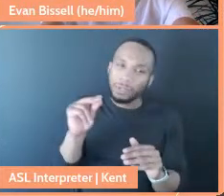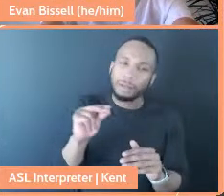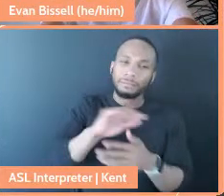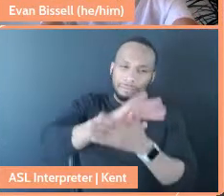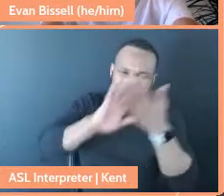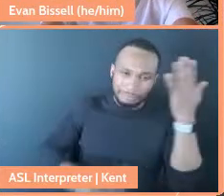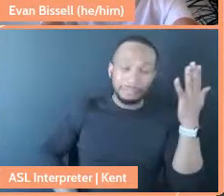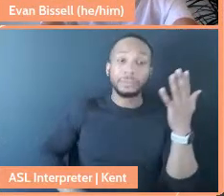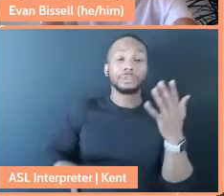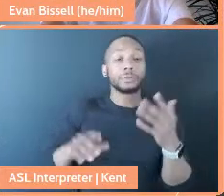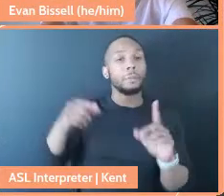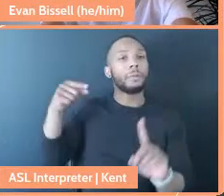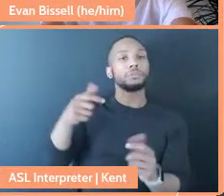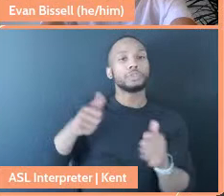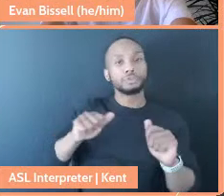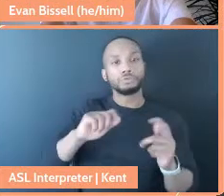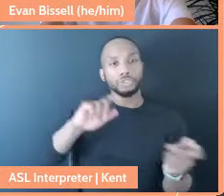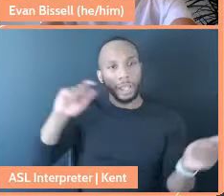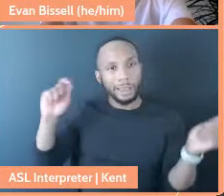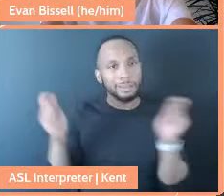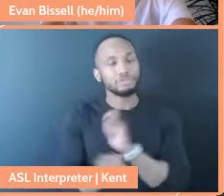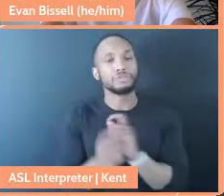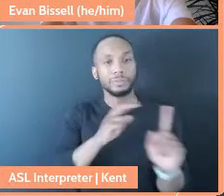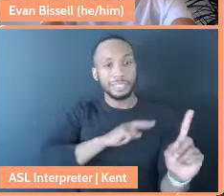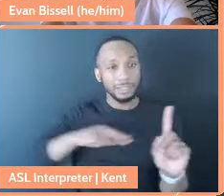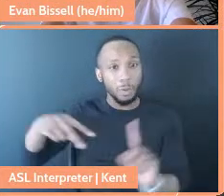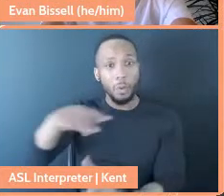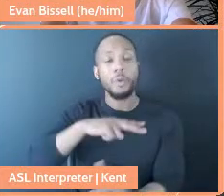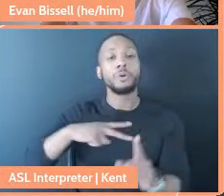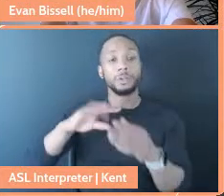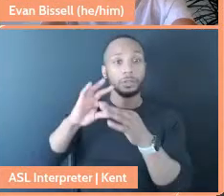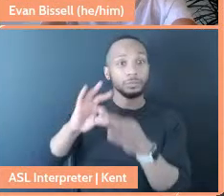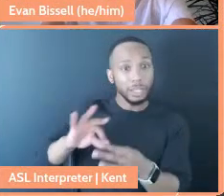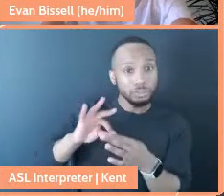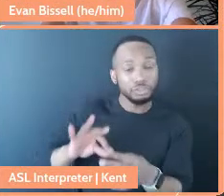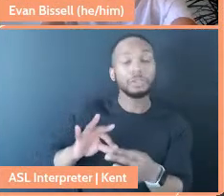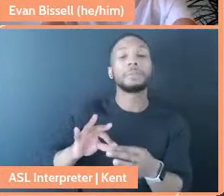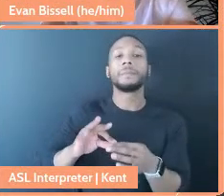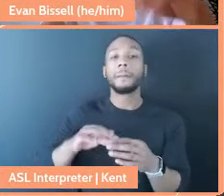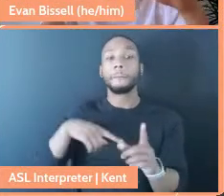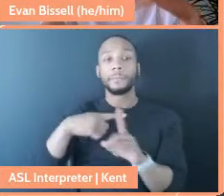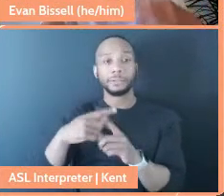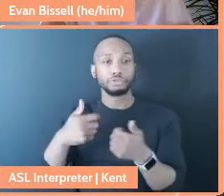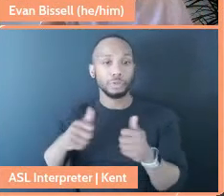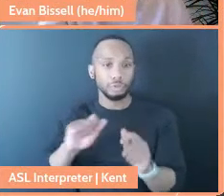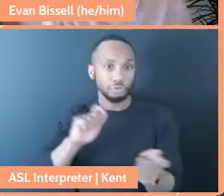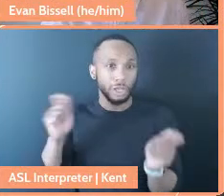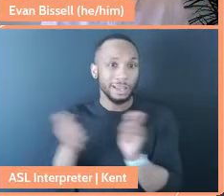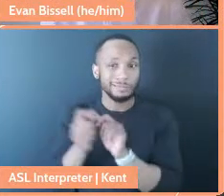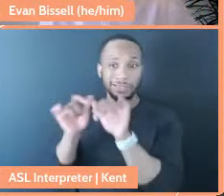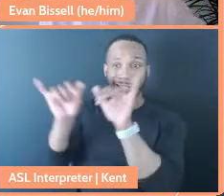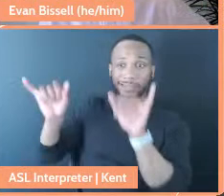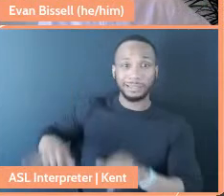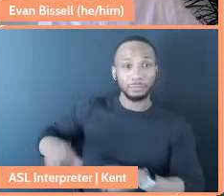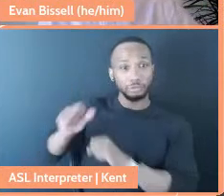to try to change our relationship, but also try to change systems and structures that reflect care.